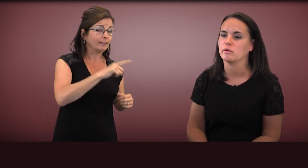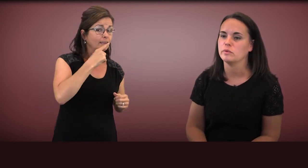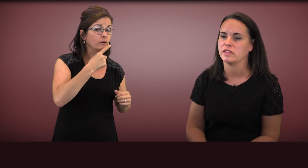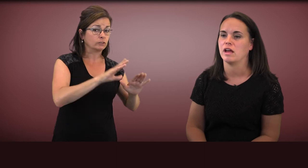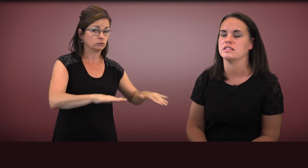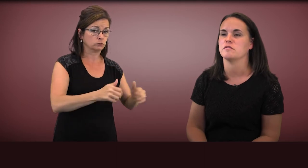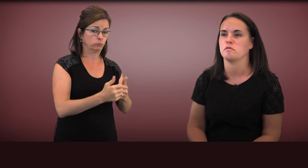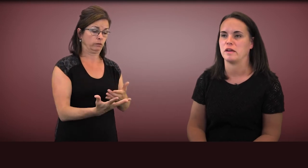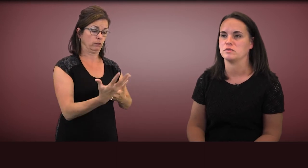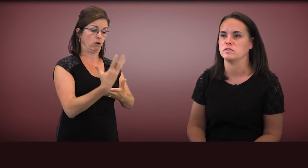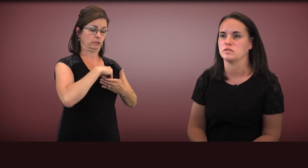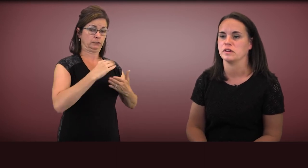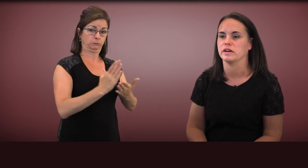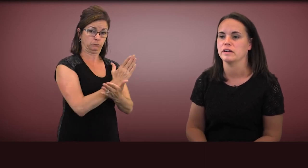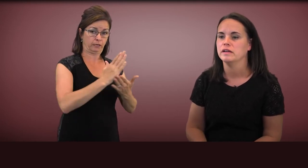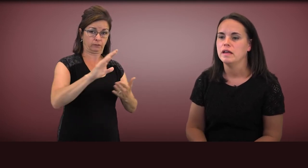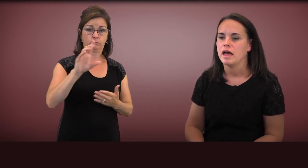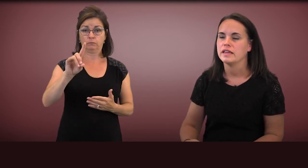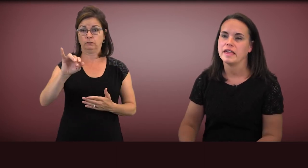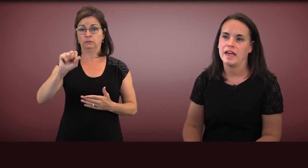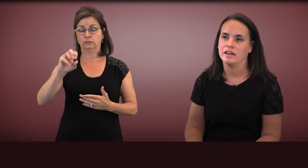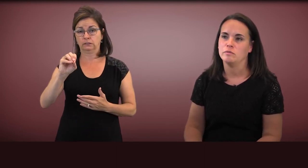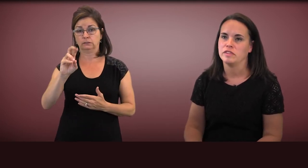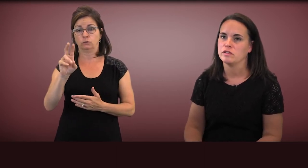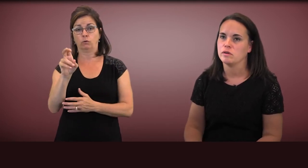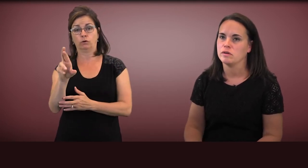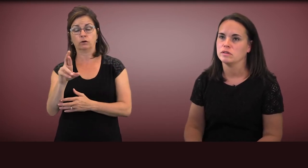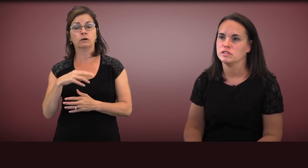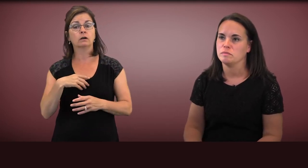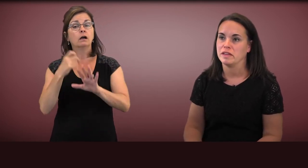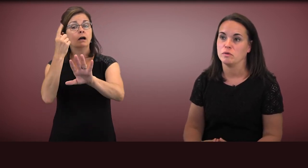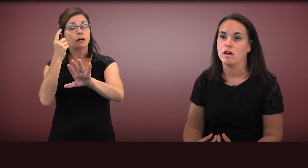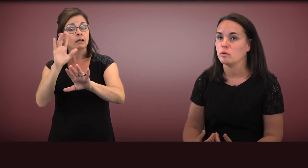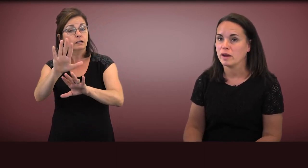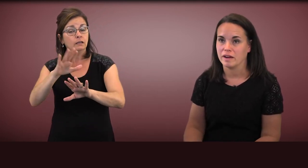with an autism spectrum disorder. Again with a goal to make you all aware